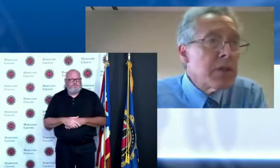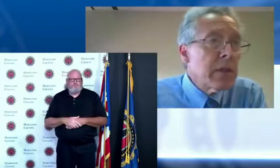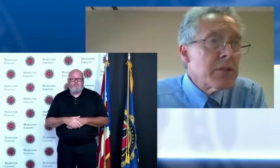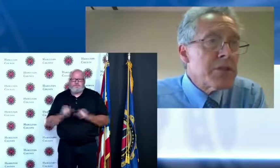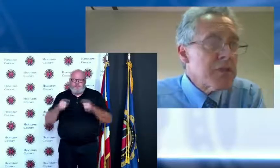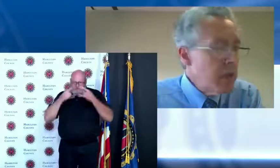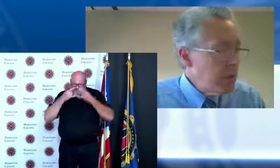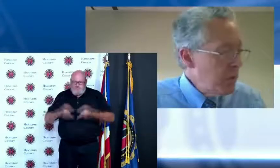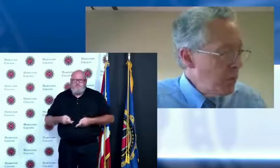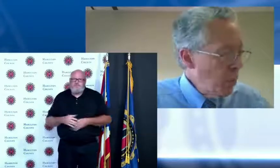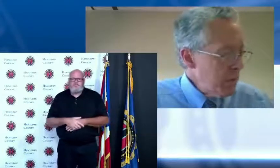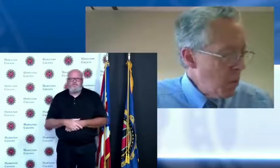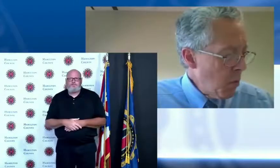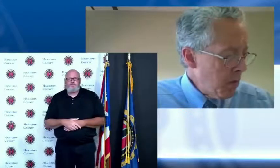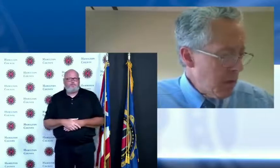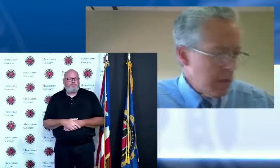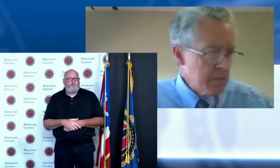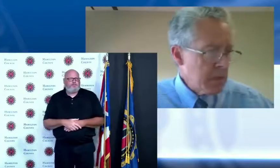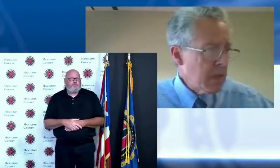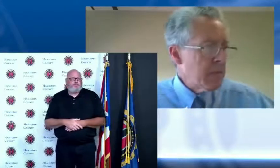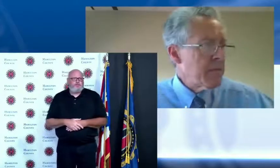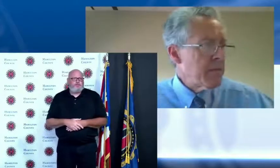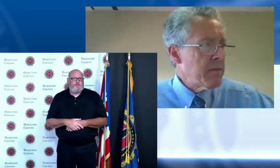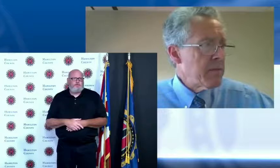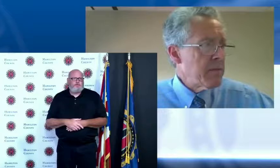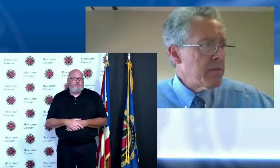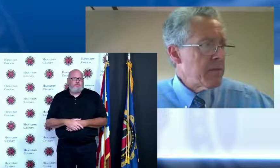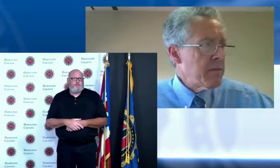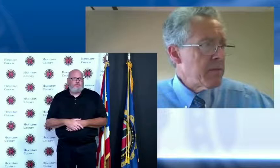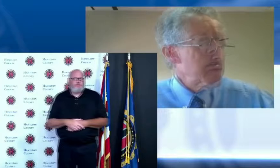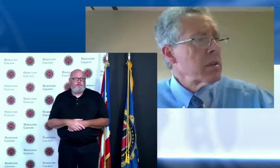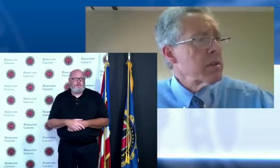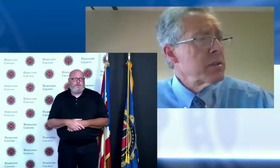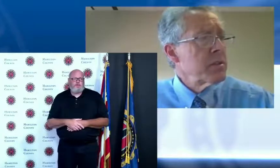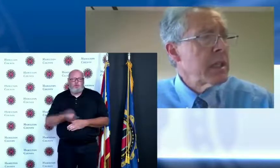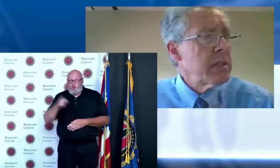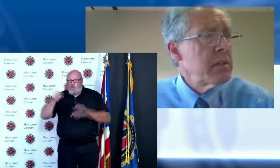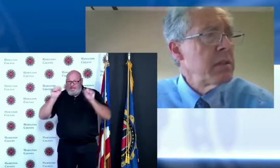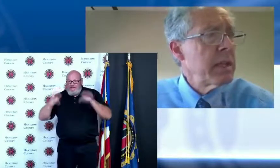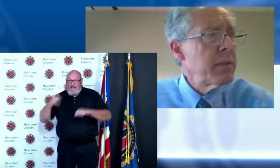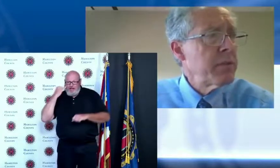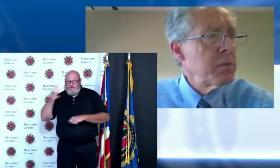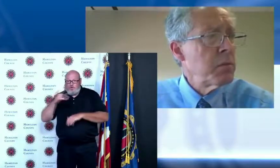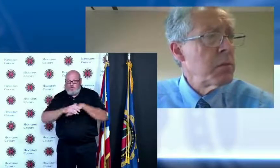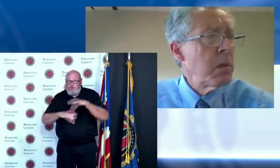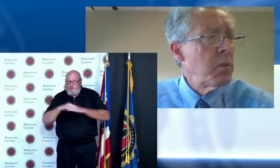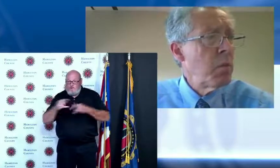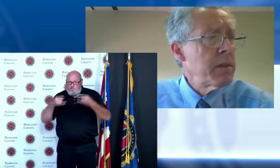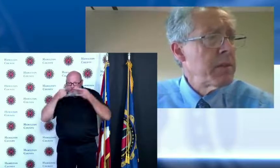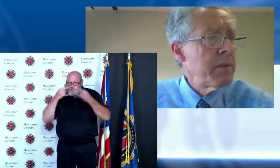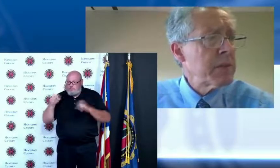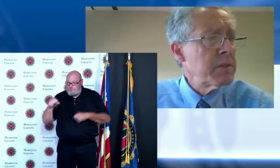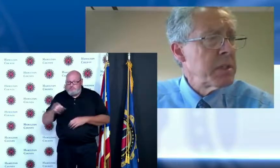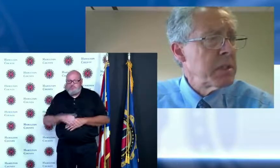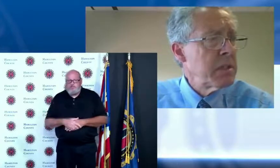and and just one more to clarify earlier you said that if you won the vaccination